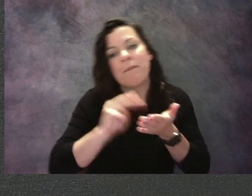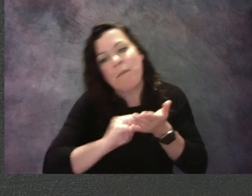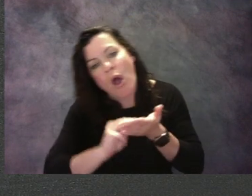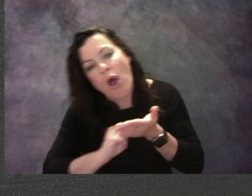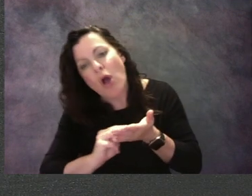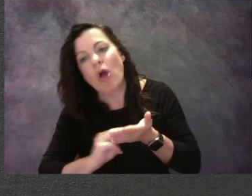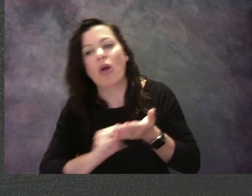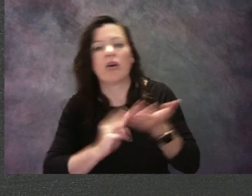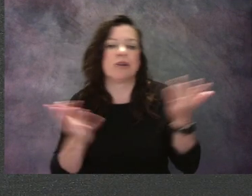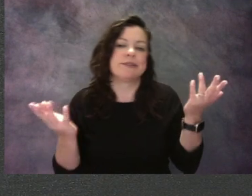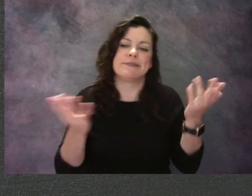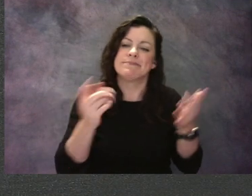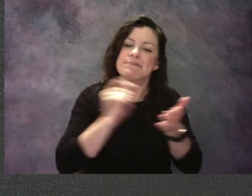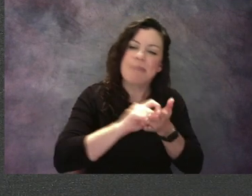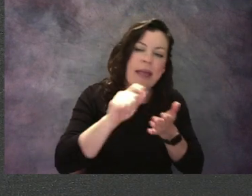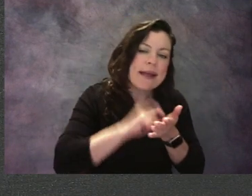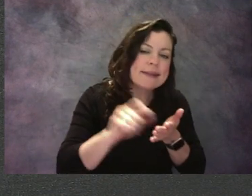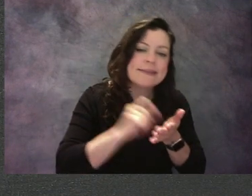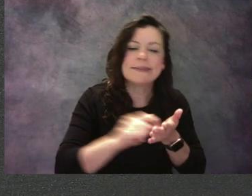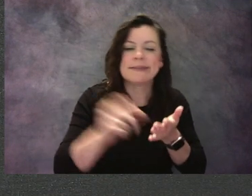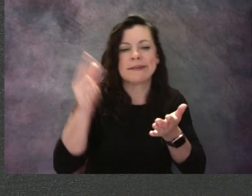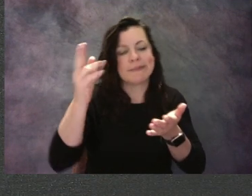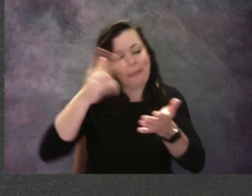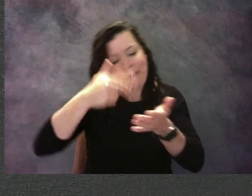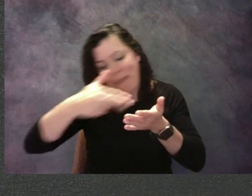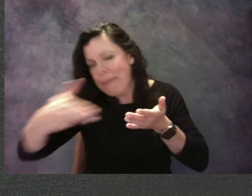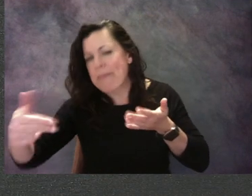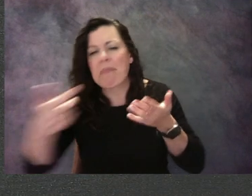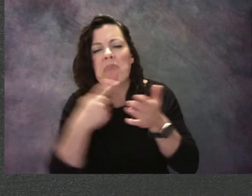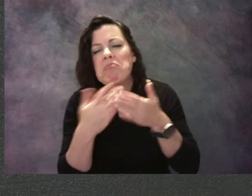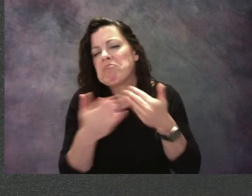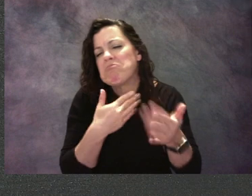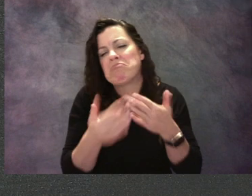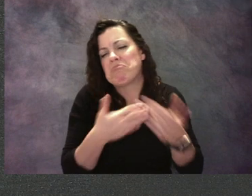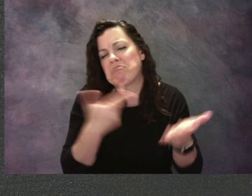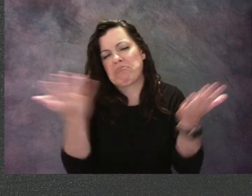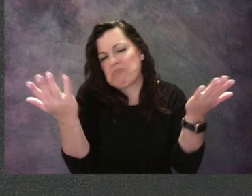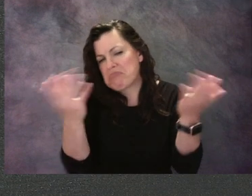whatever you have at home, and we're gonna practice our good art manners